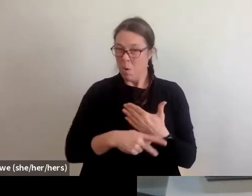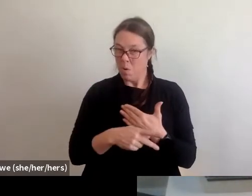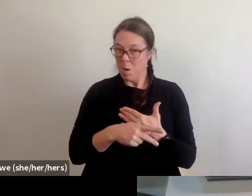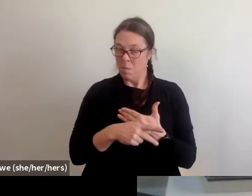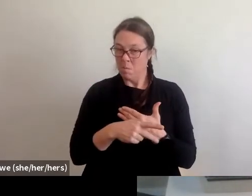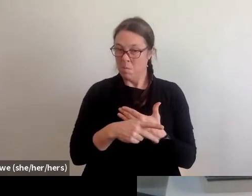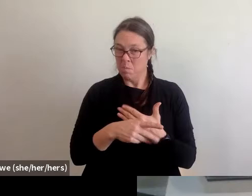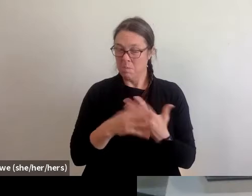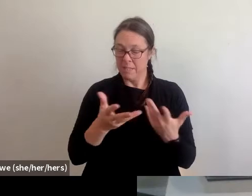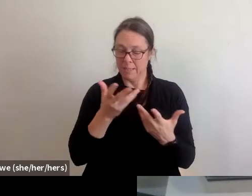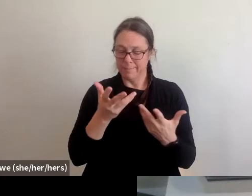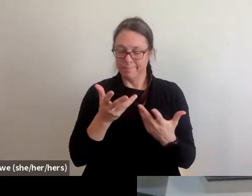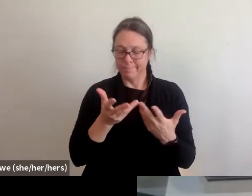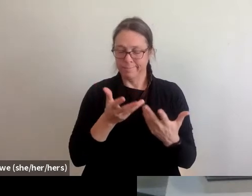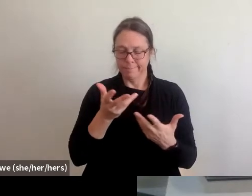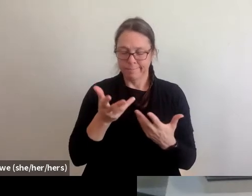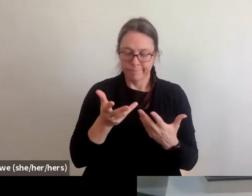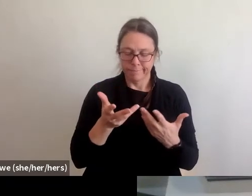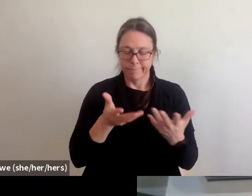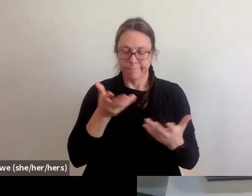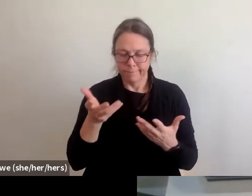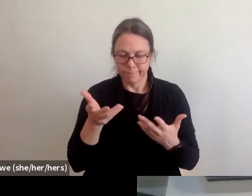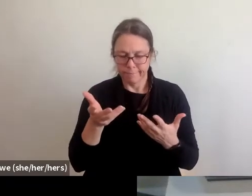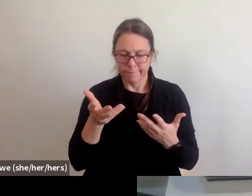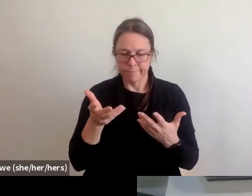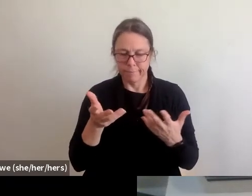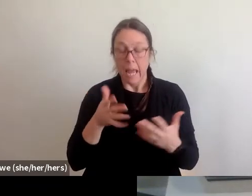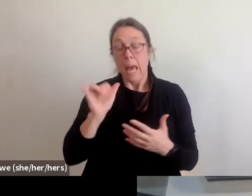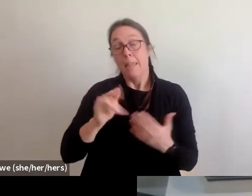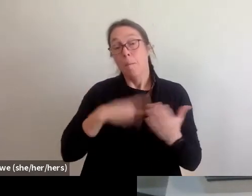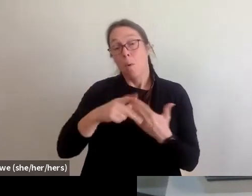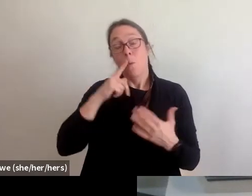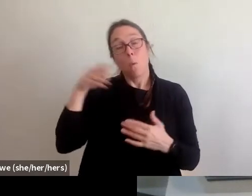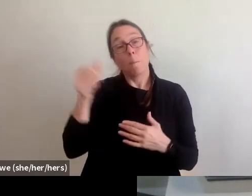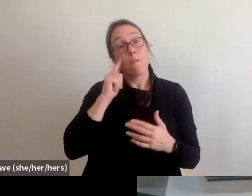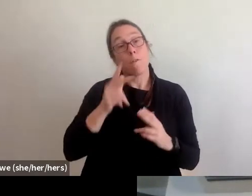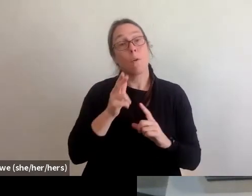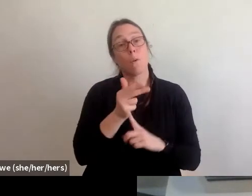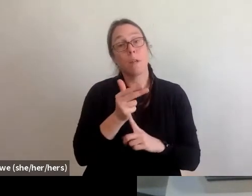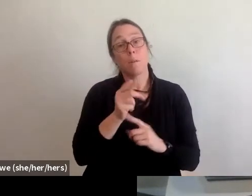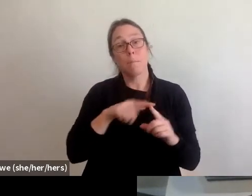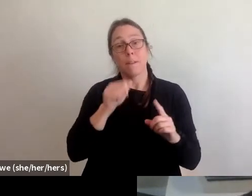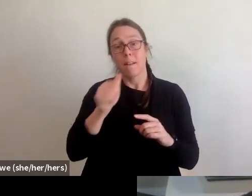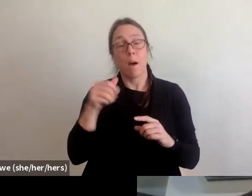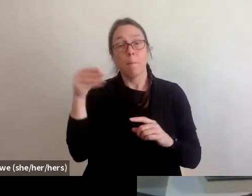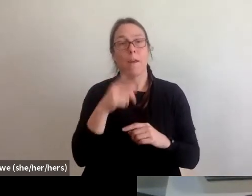it covers the cost of the hotel, but oftentimes it doesn't cover like the incidental costs